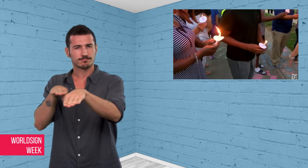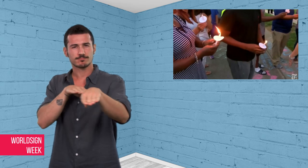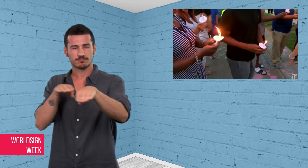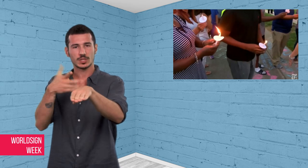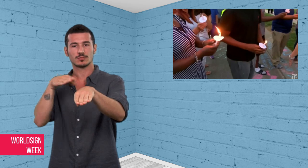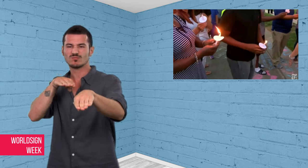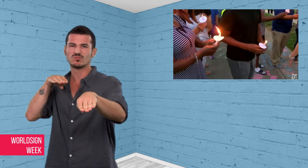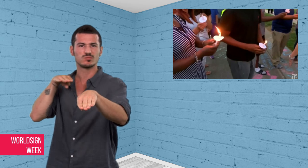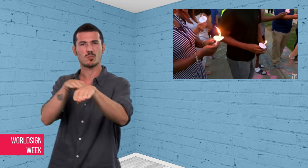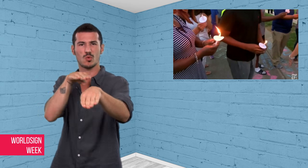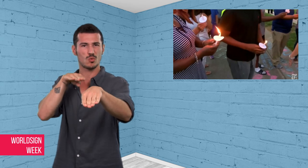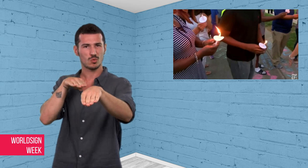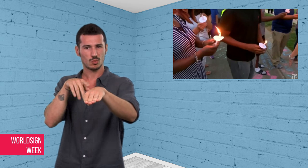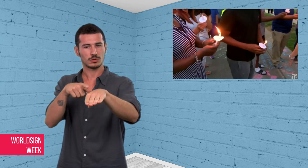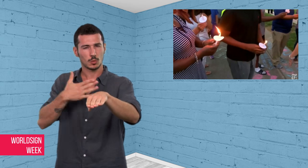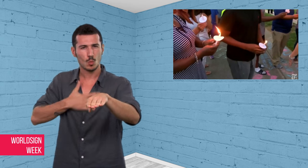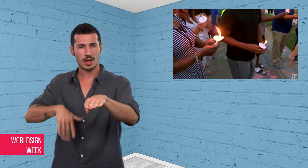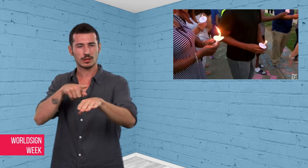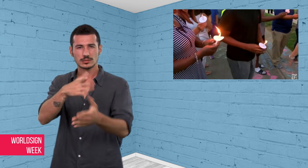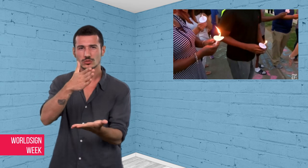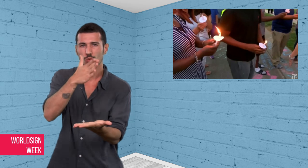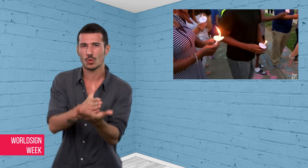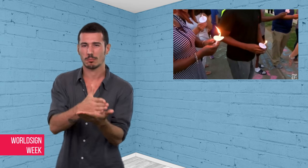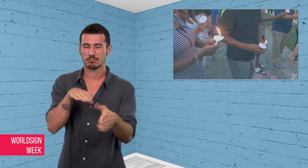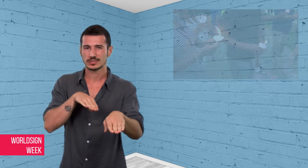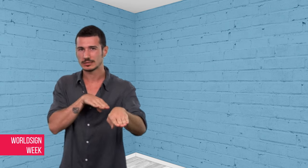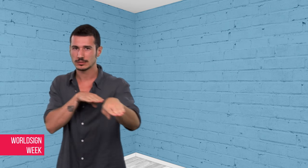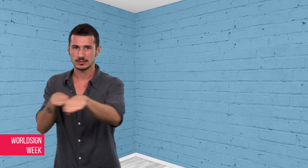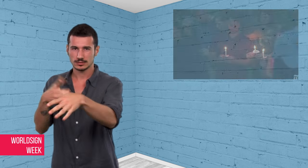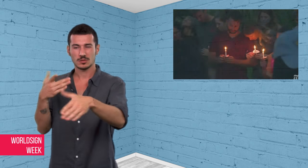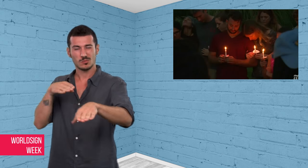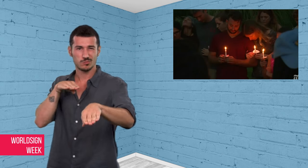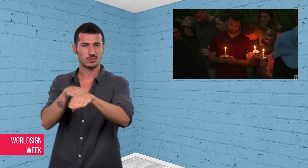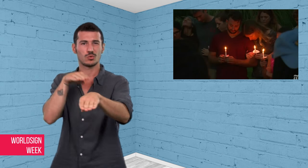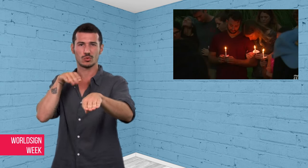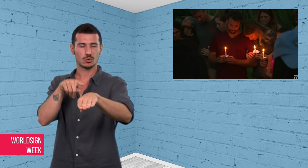bumping Harris’ car to attempt to stop him